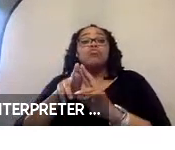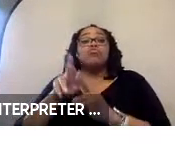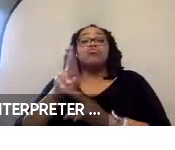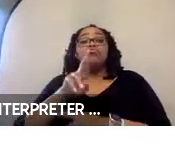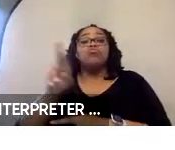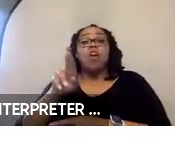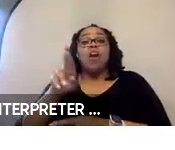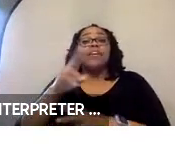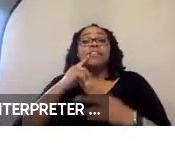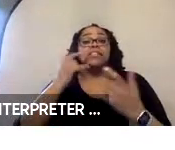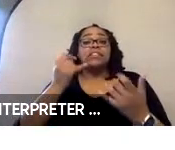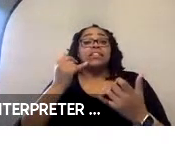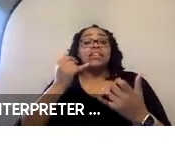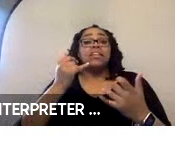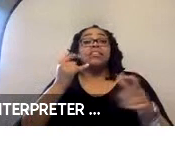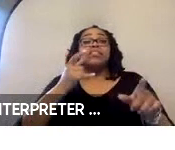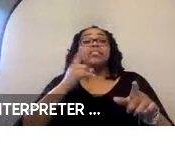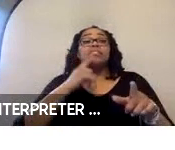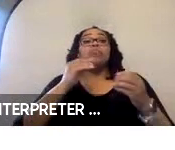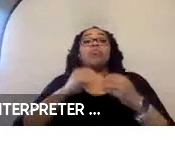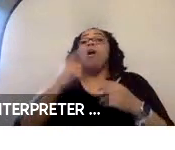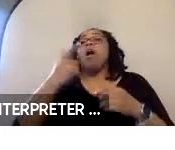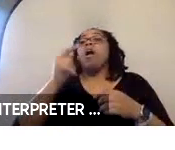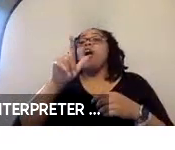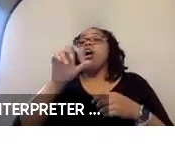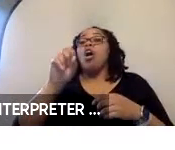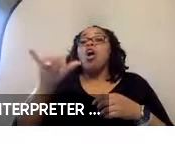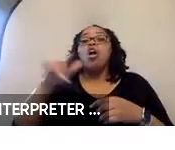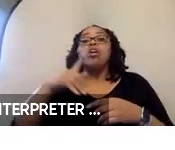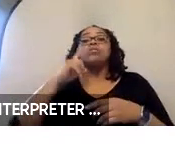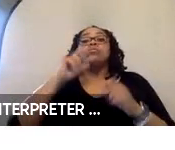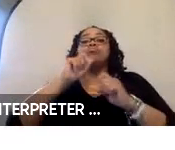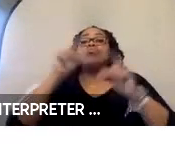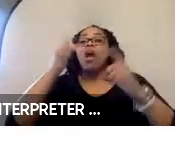years, there is a lot more gloss paint, a lot more brighter colors. As we moved into